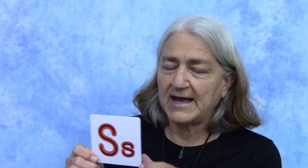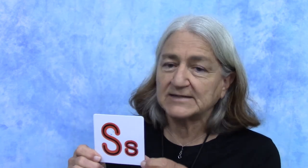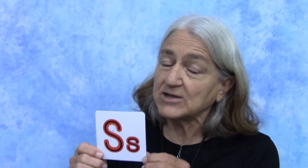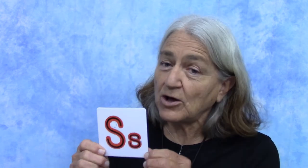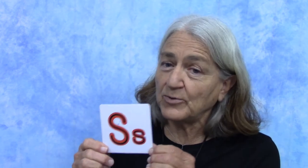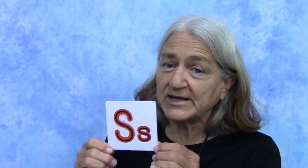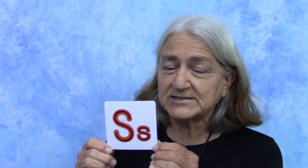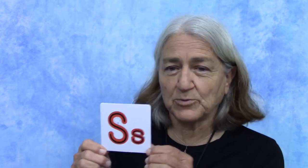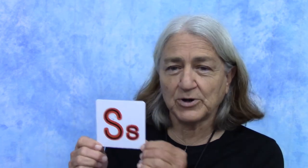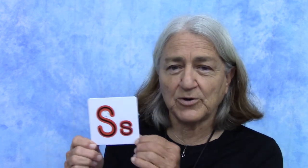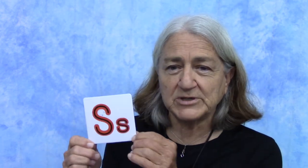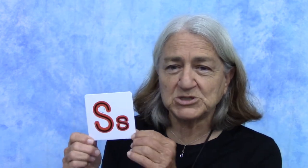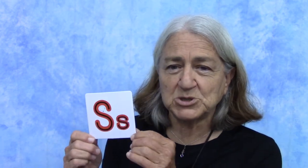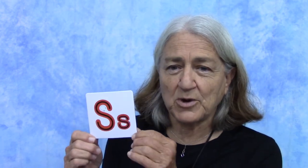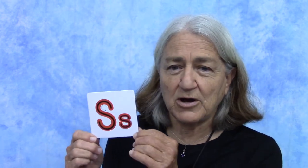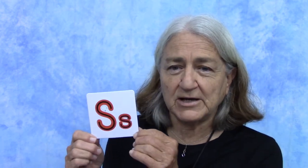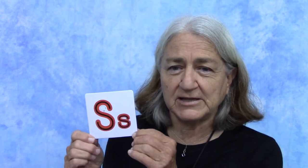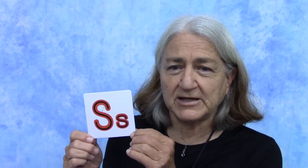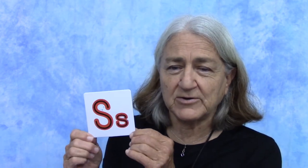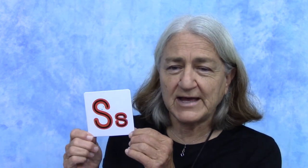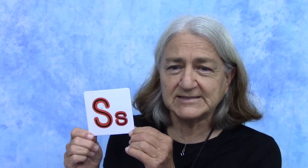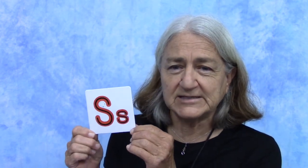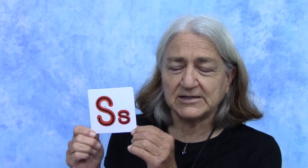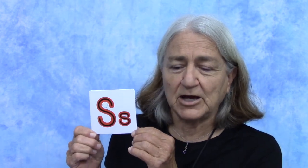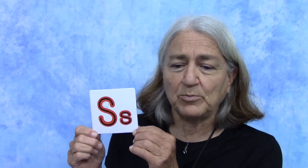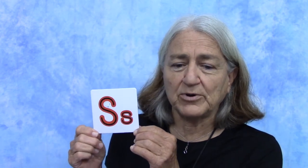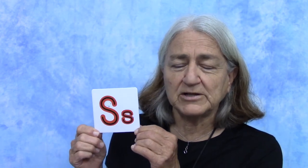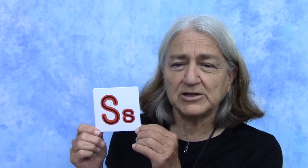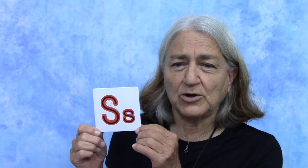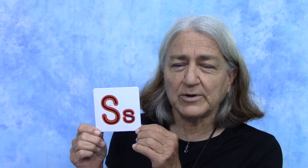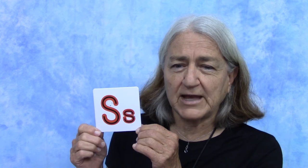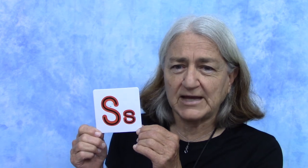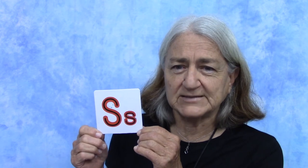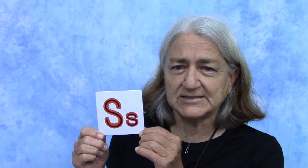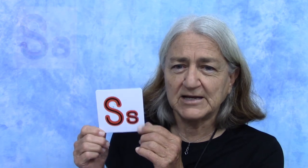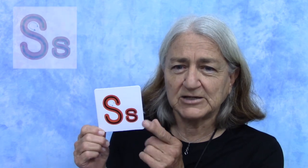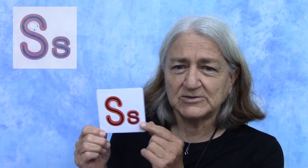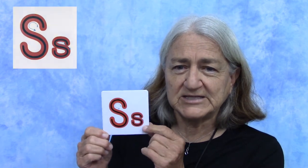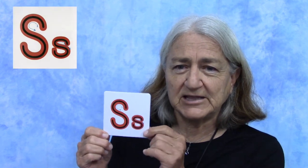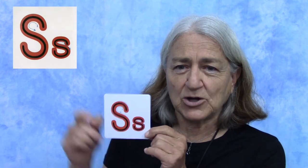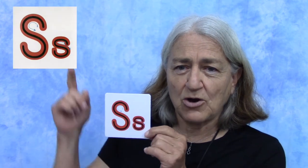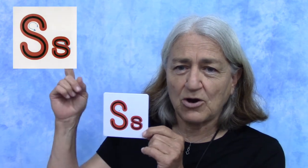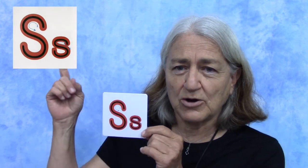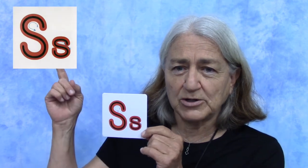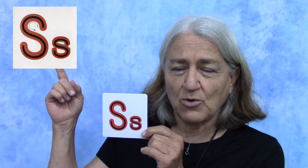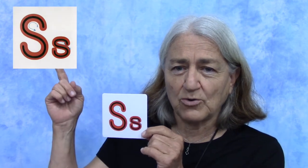As always we're going to draw a letter "S" in an upper and lower case using the card or the